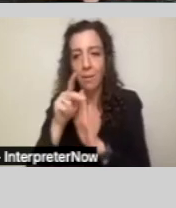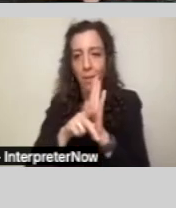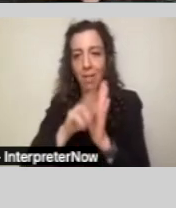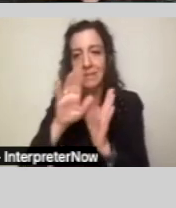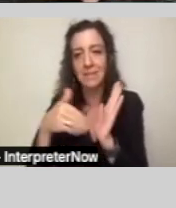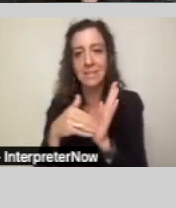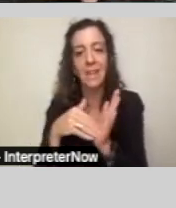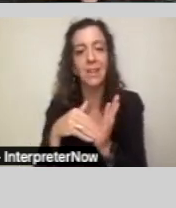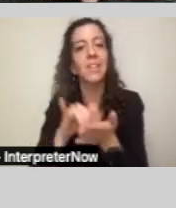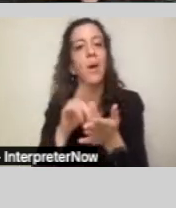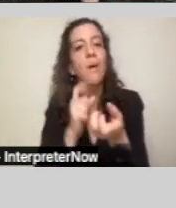rights of people with disabilities